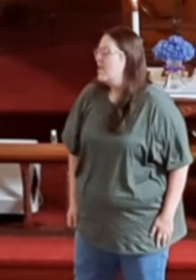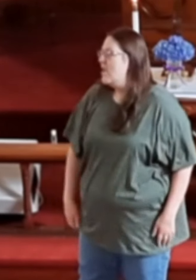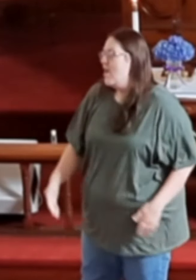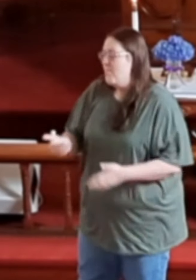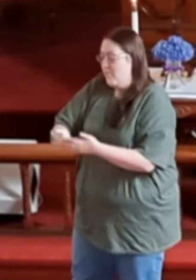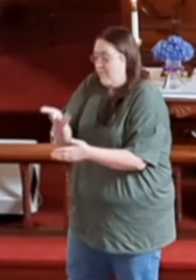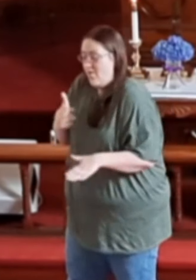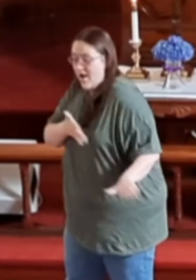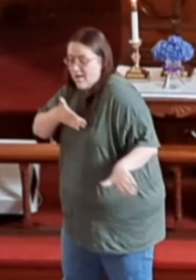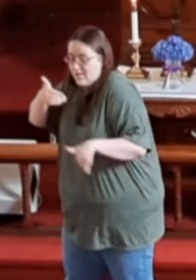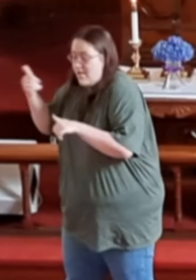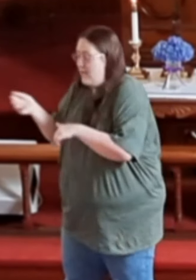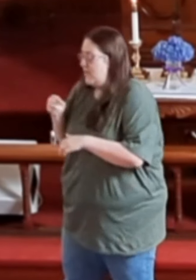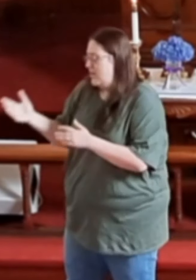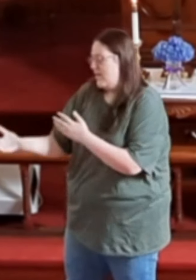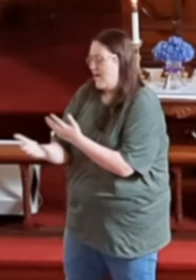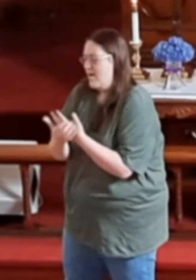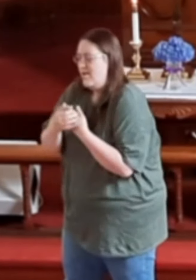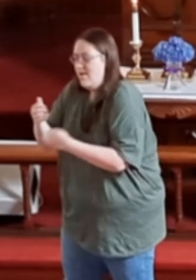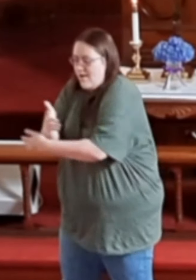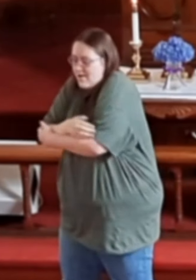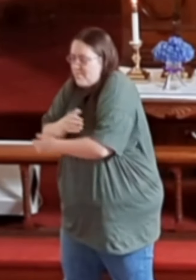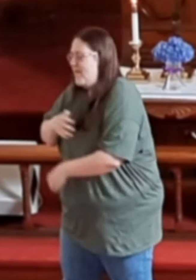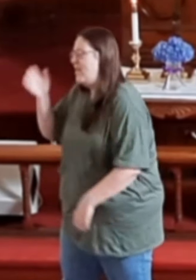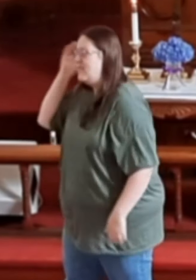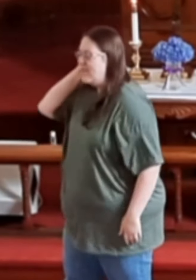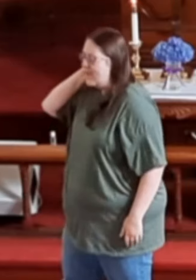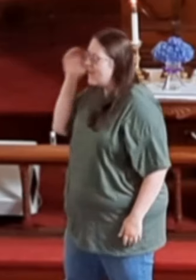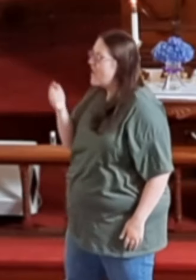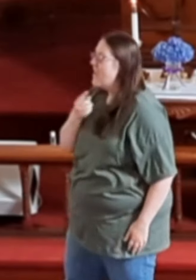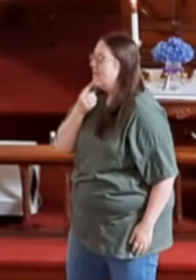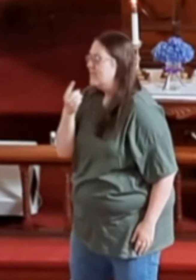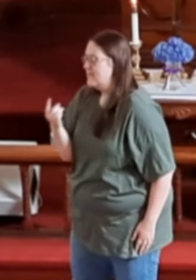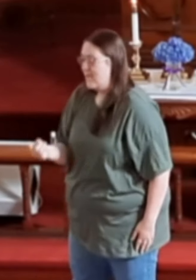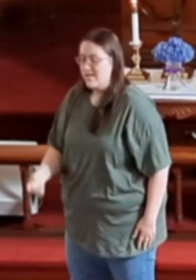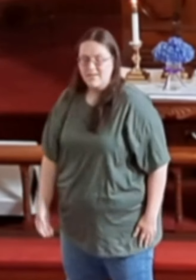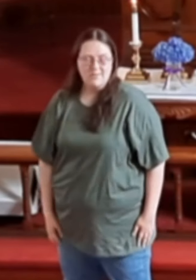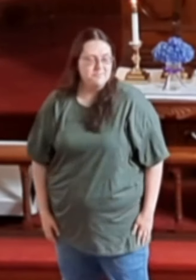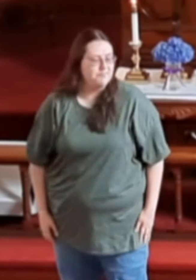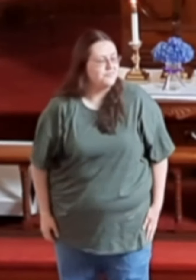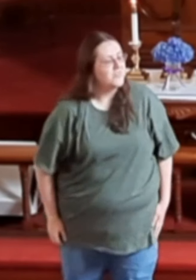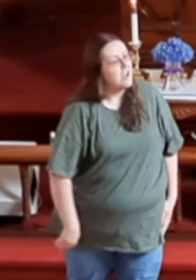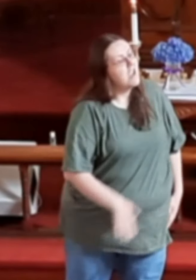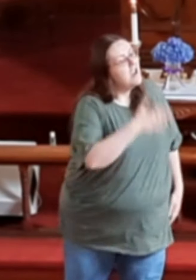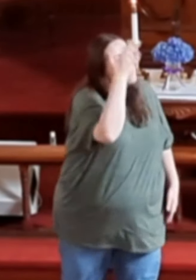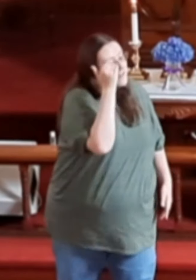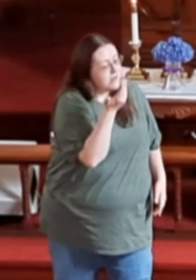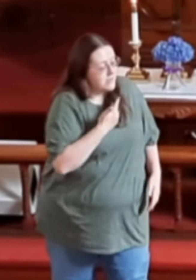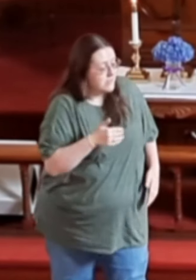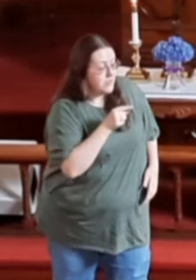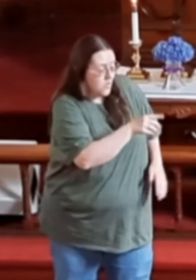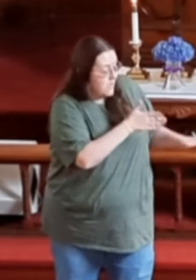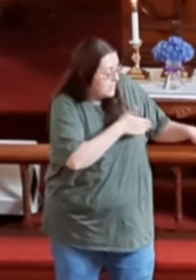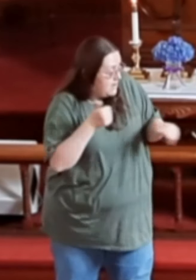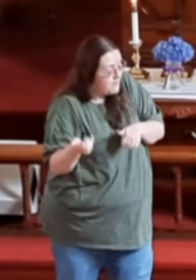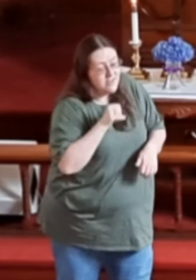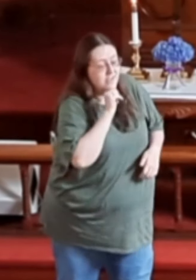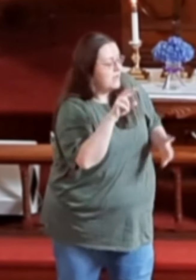Before I left he hugged my neck and said Just 'cause you're leaving